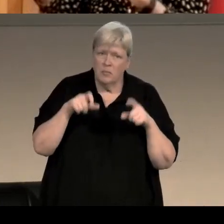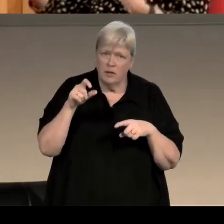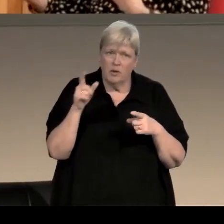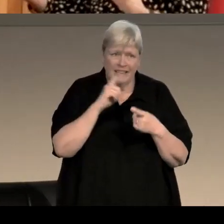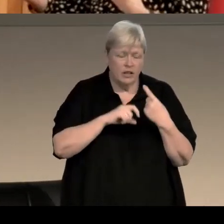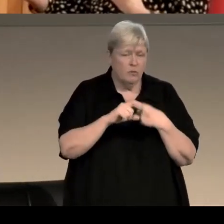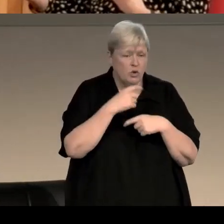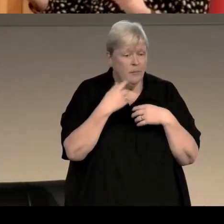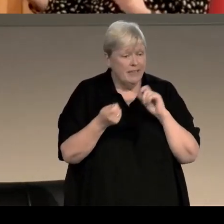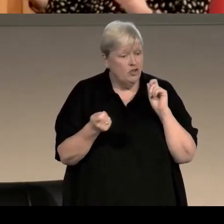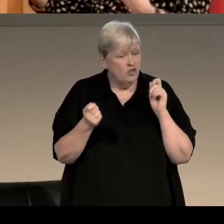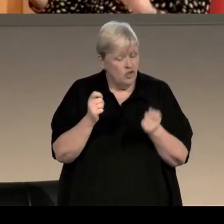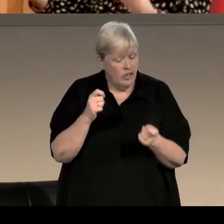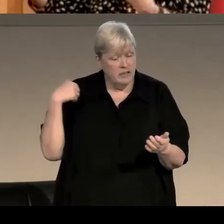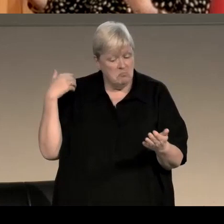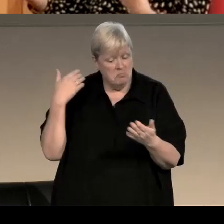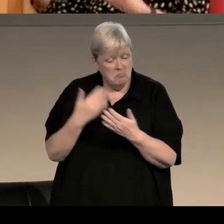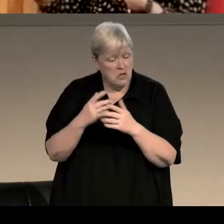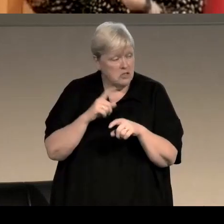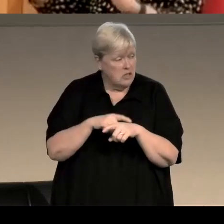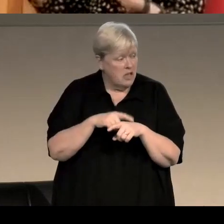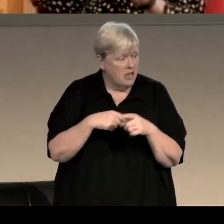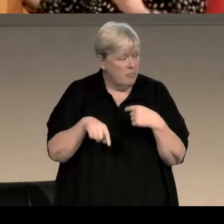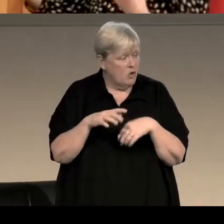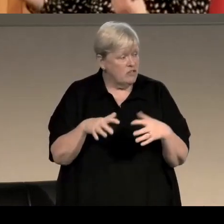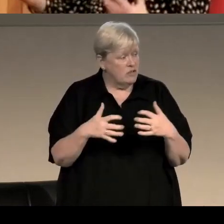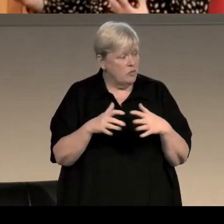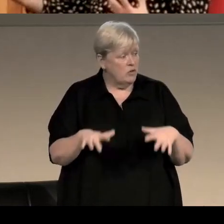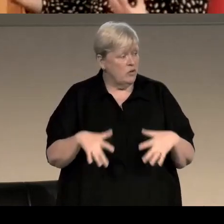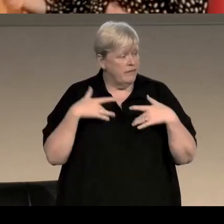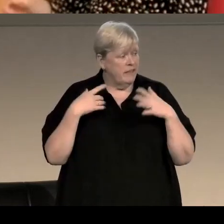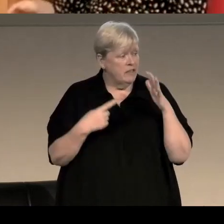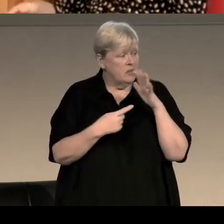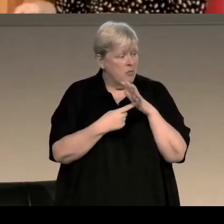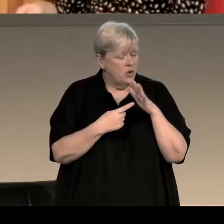has changed over the time you've been writing, and also why you think it's important to foreground those types of stories.